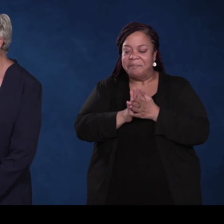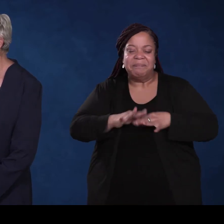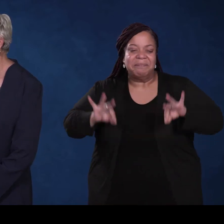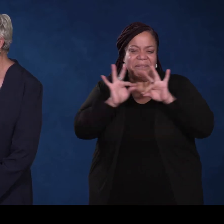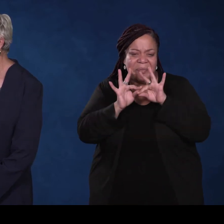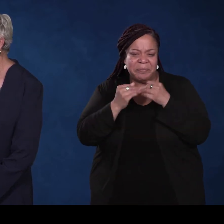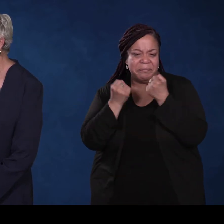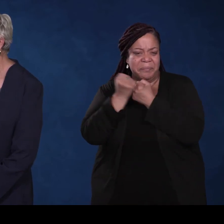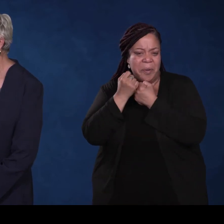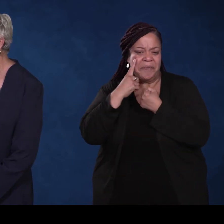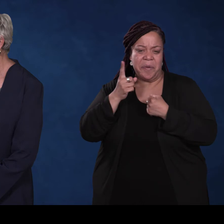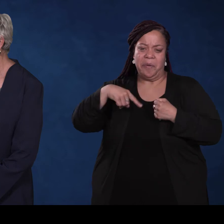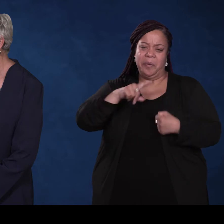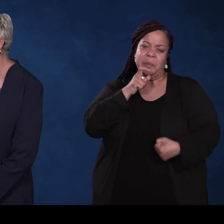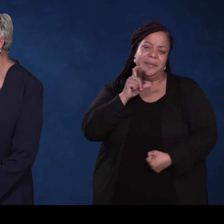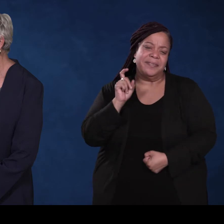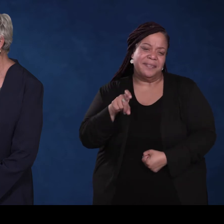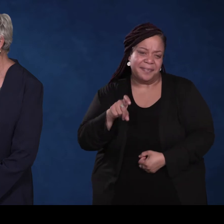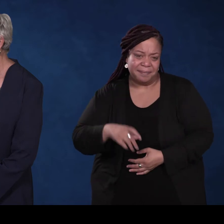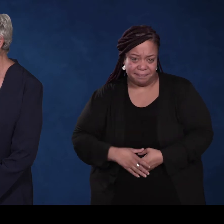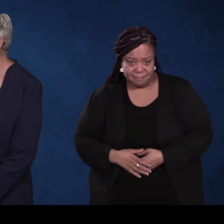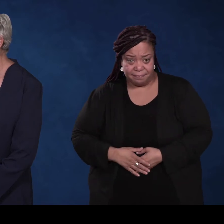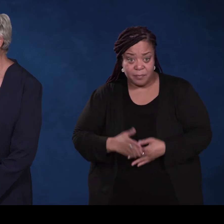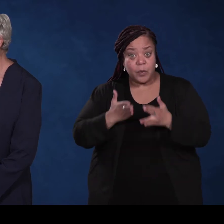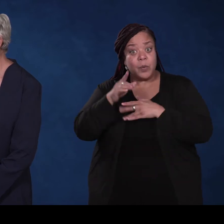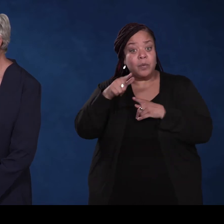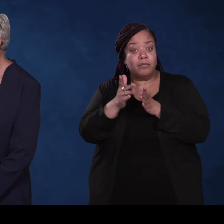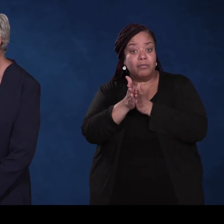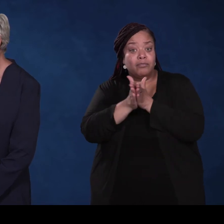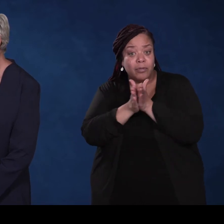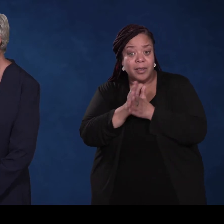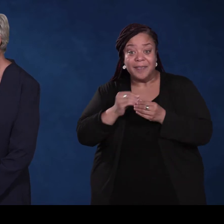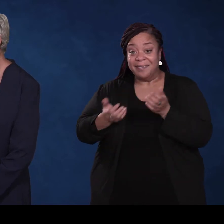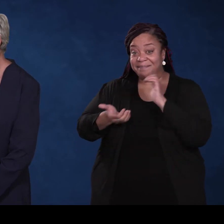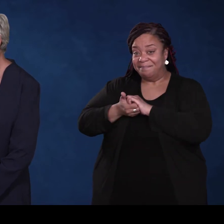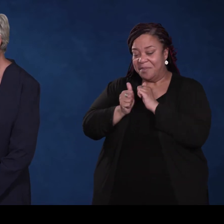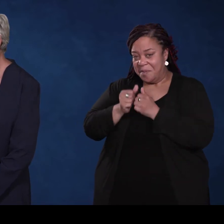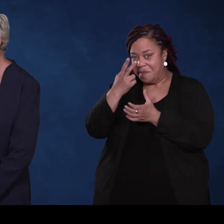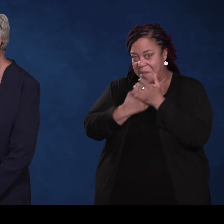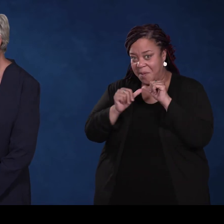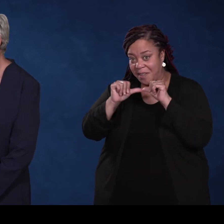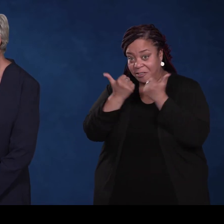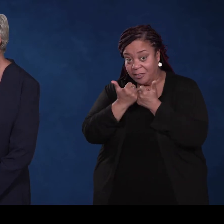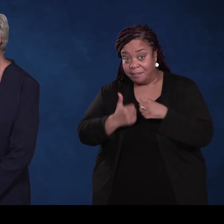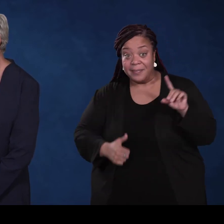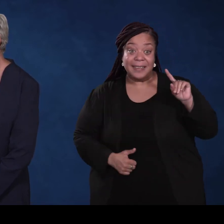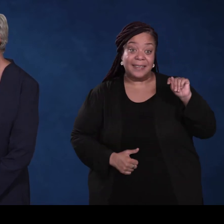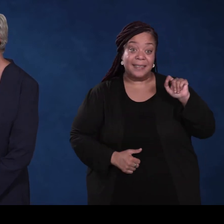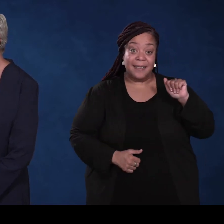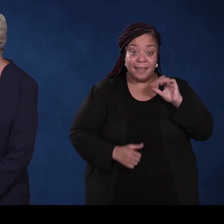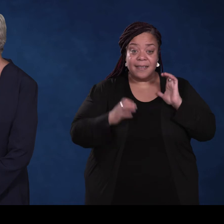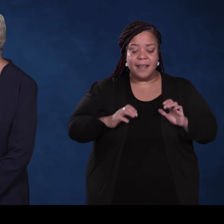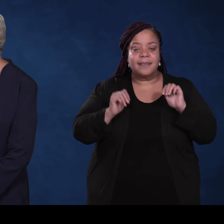essential support for those who need it most. Through this initiative, in collaboration with both agencies, DTA clients can work with